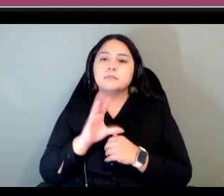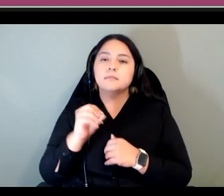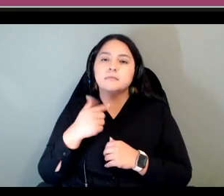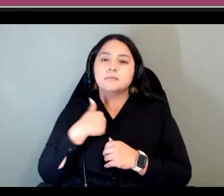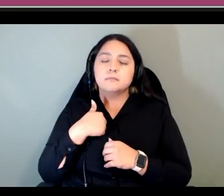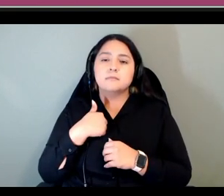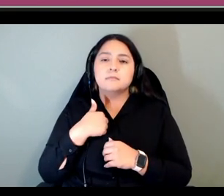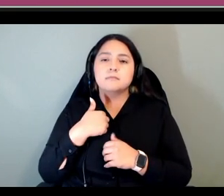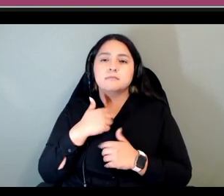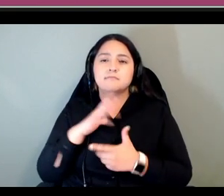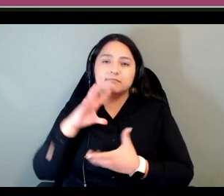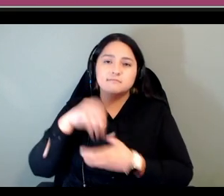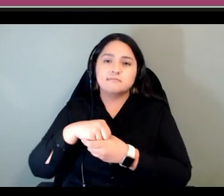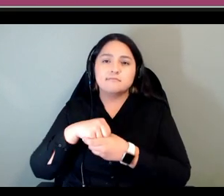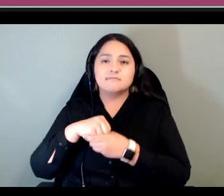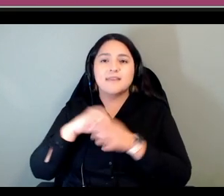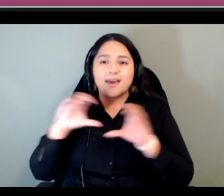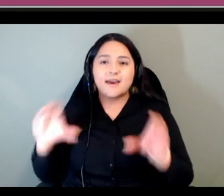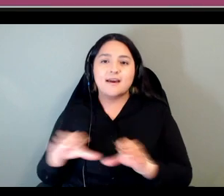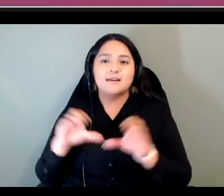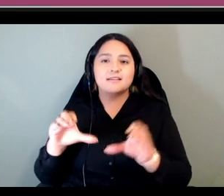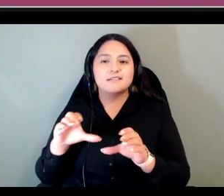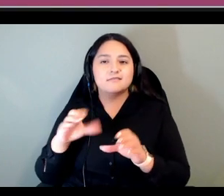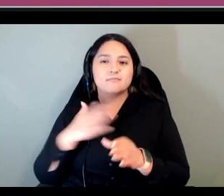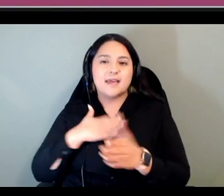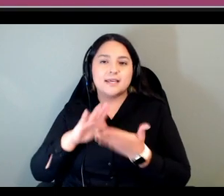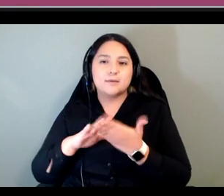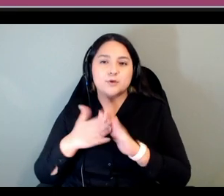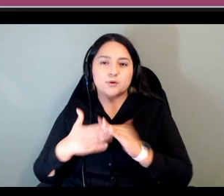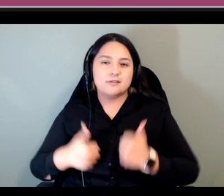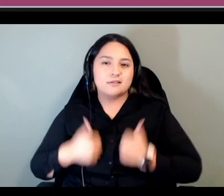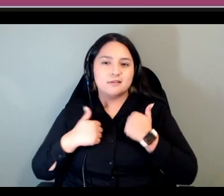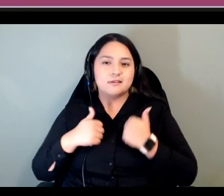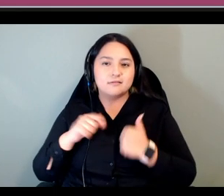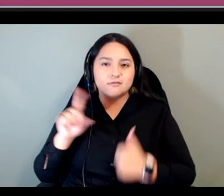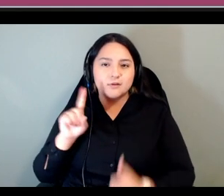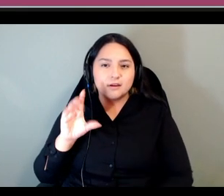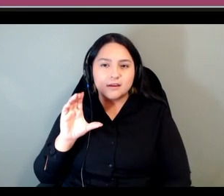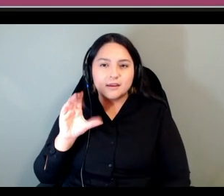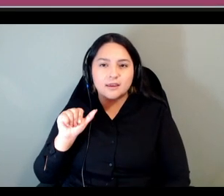in my community um i live in canberra and choose to live and teach from camper but remotely